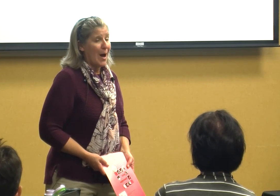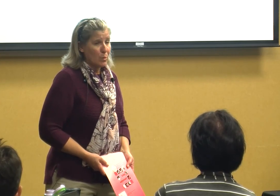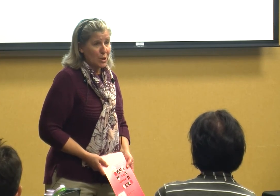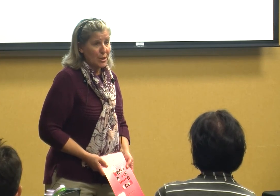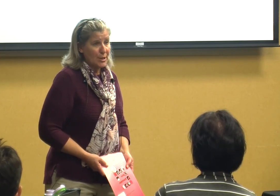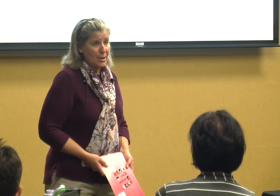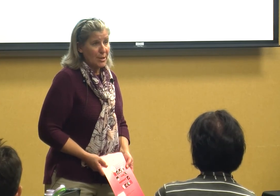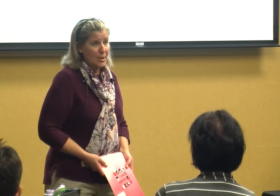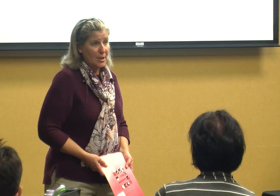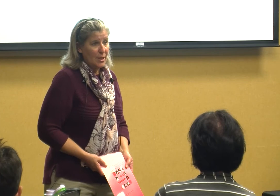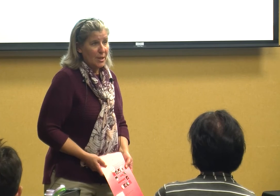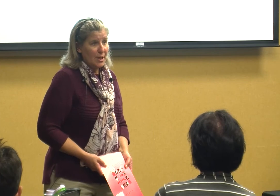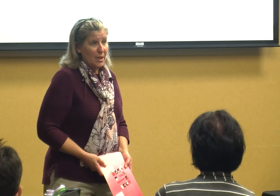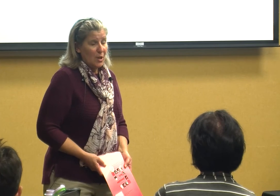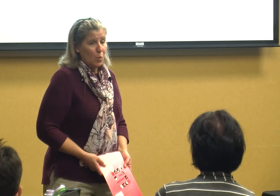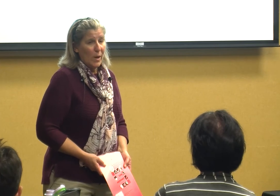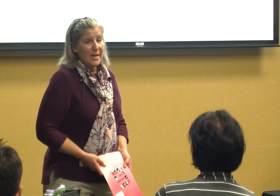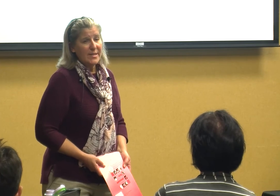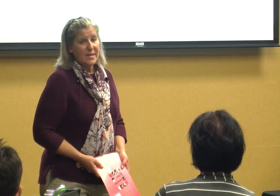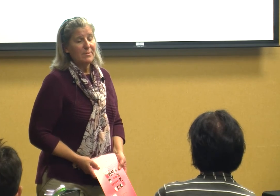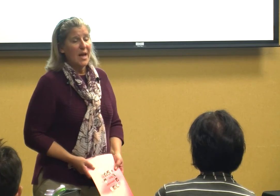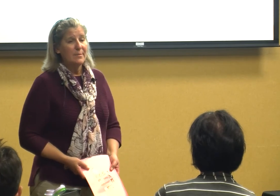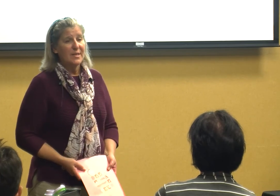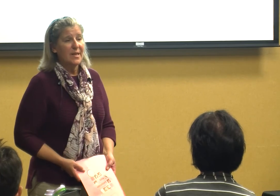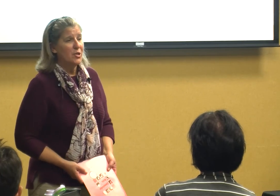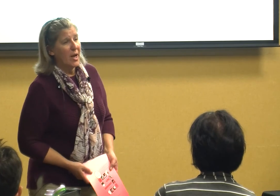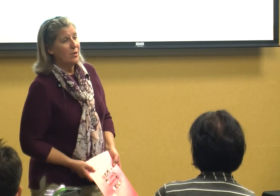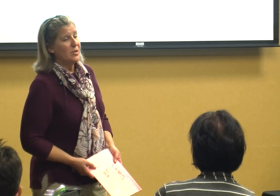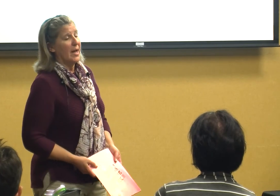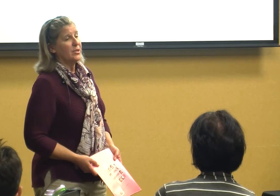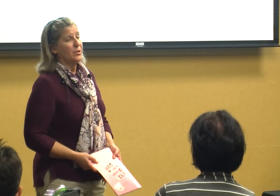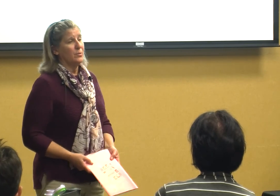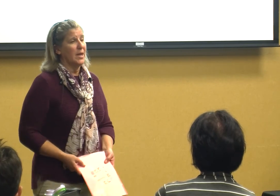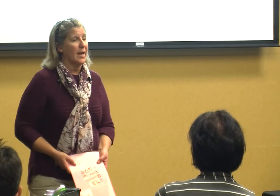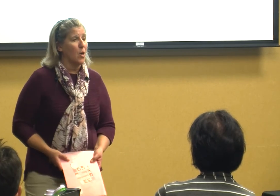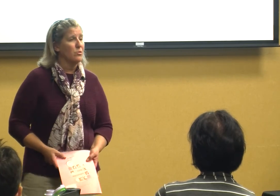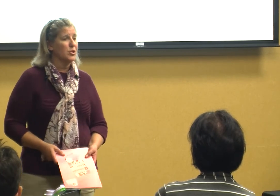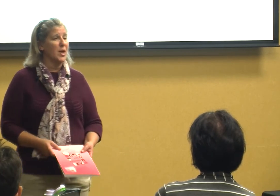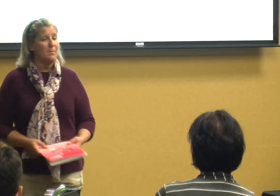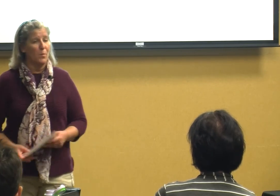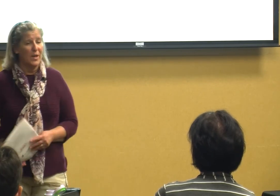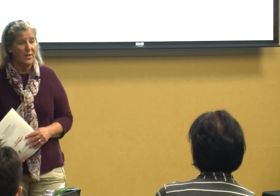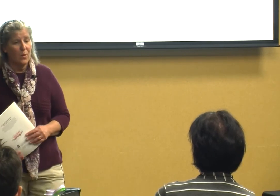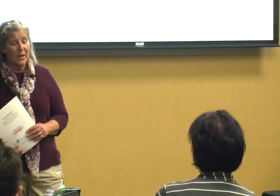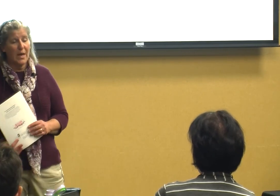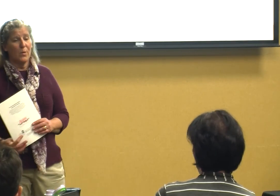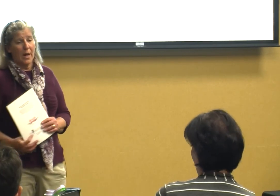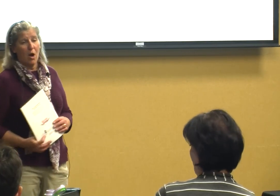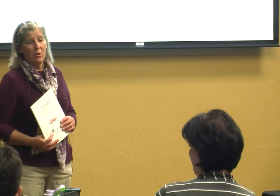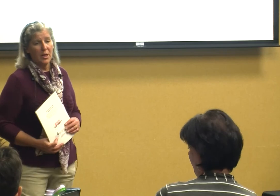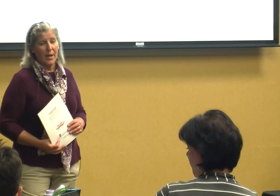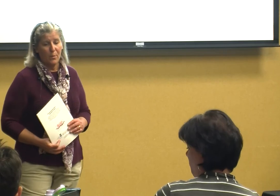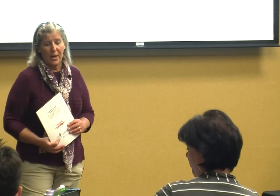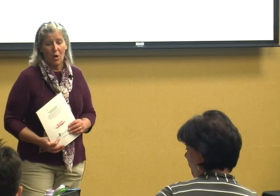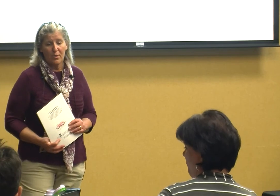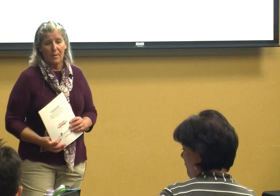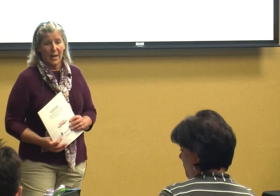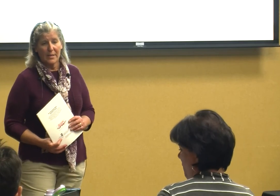we sometimes as educators like to take ownership and we think we know it all and we are the best